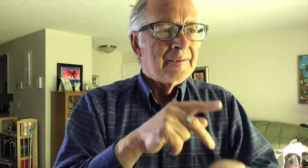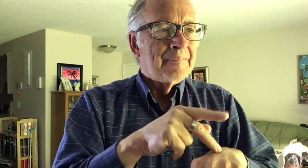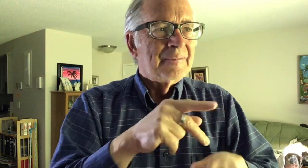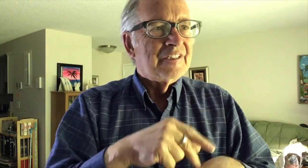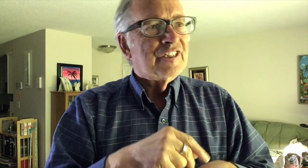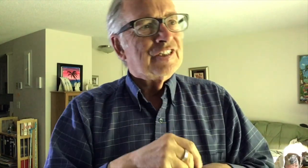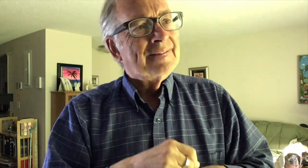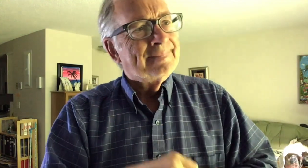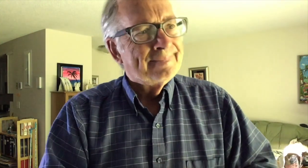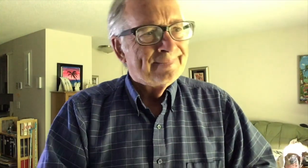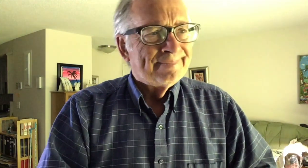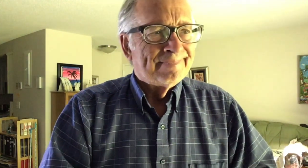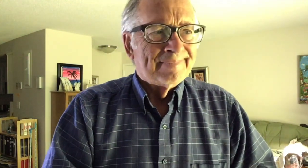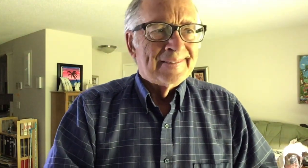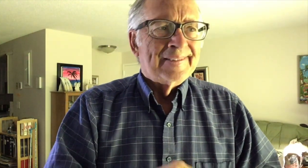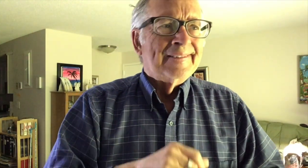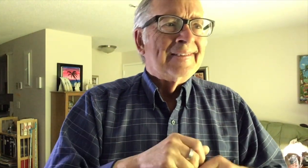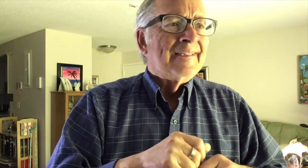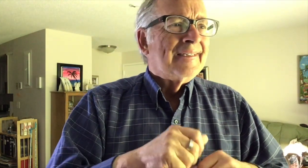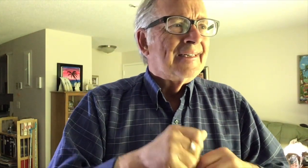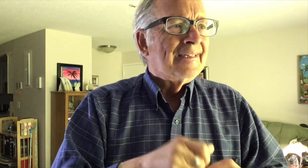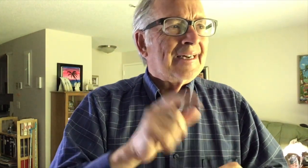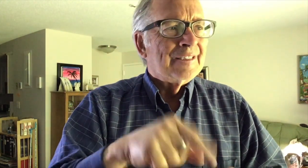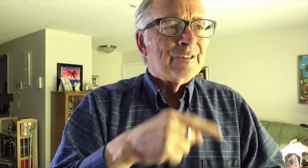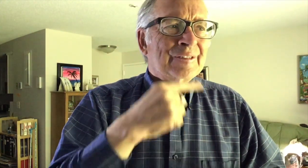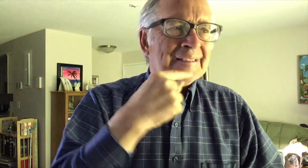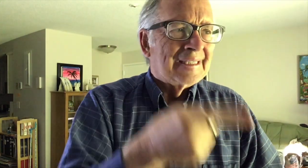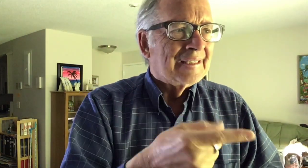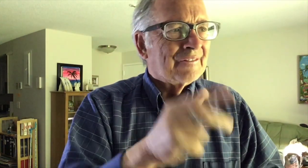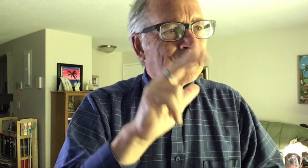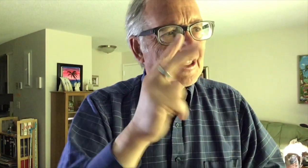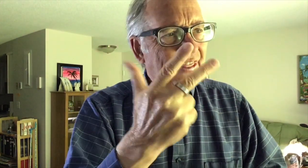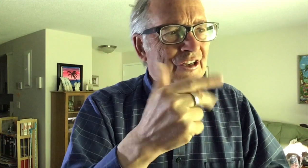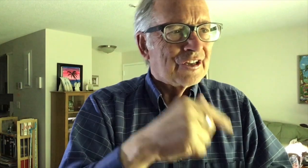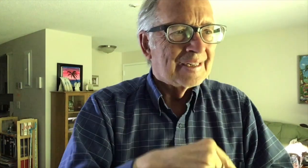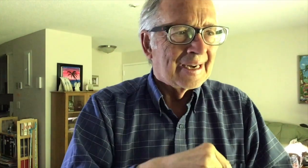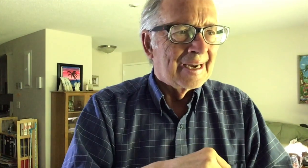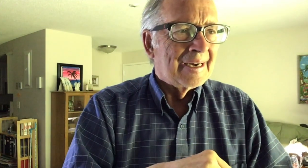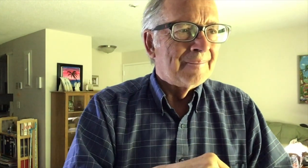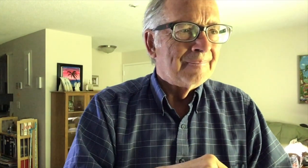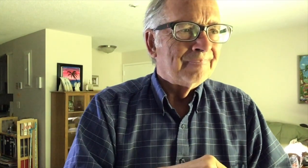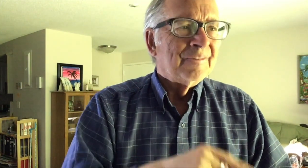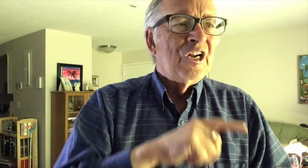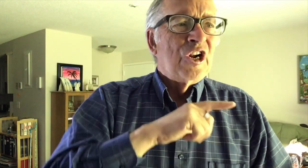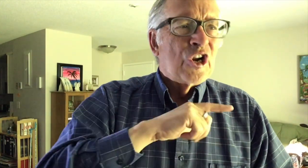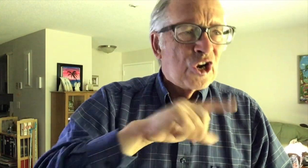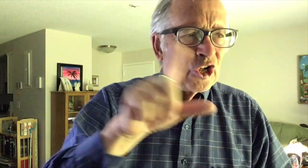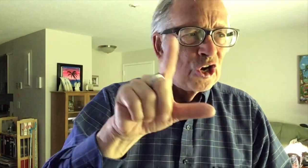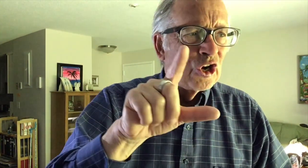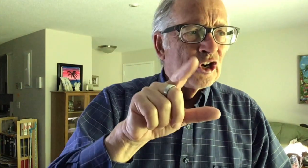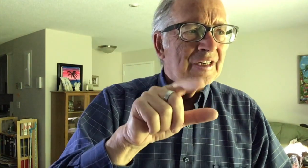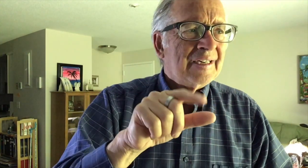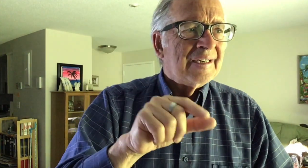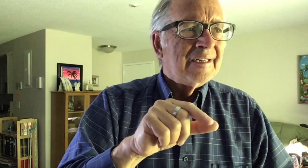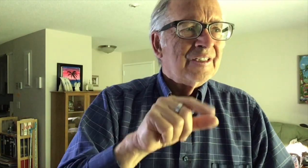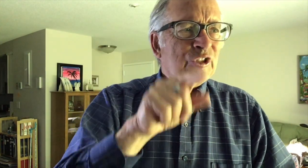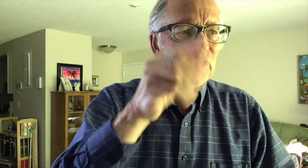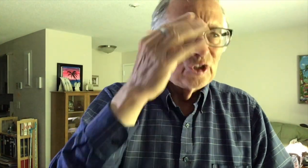Peter was distressed that he had said to him a third time, "Do you love me?"